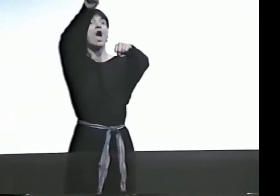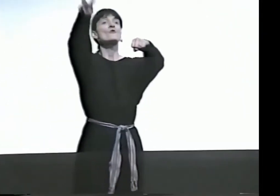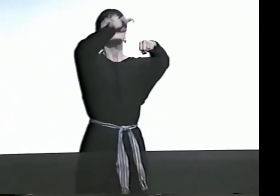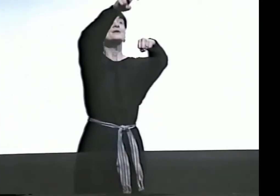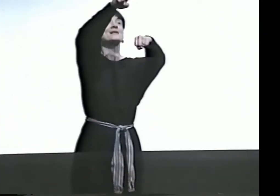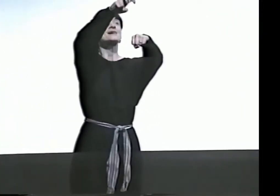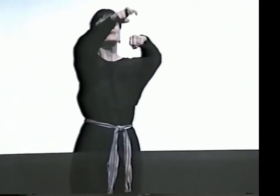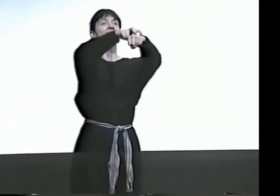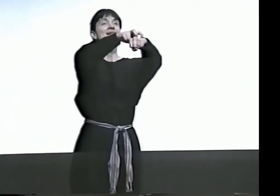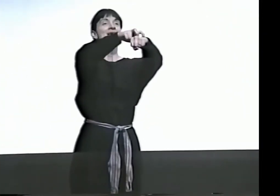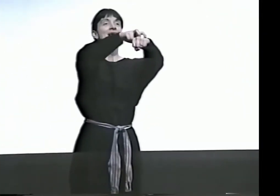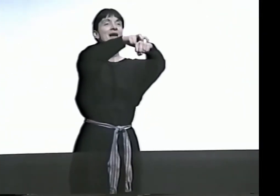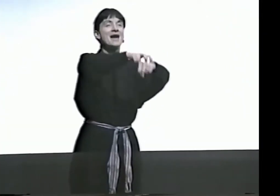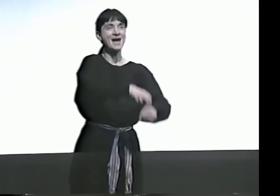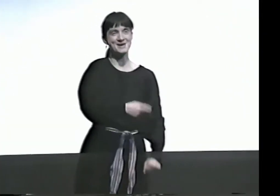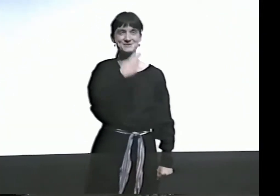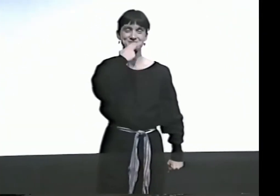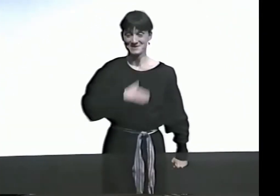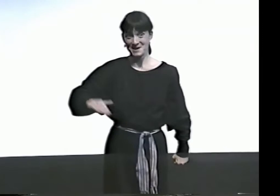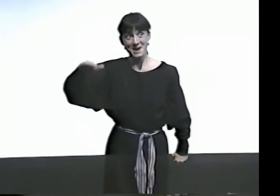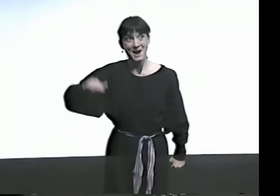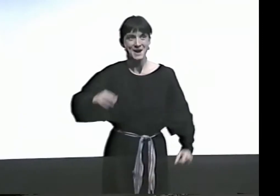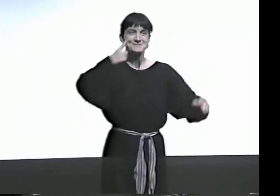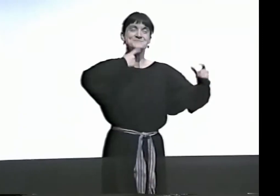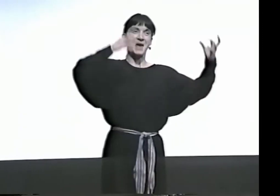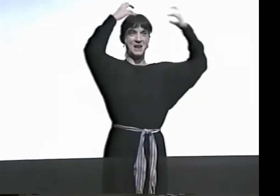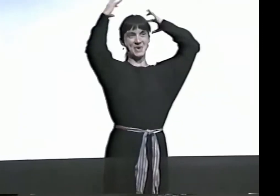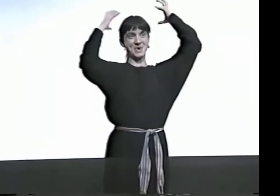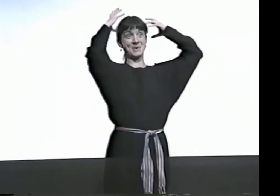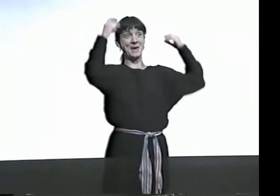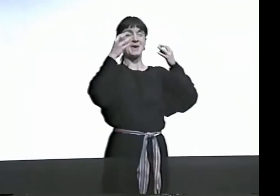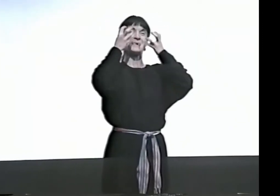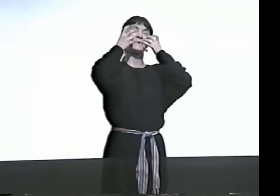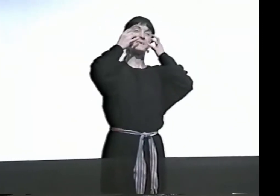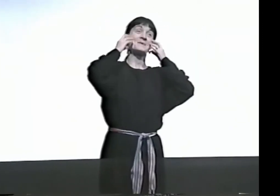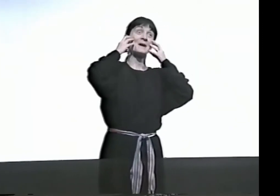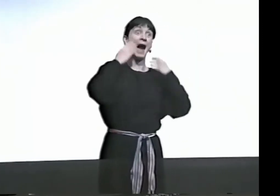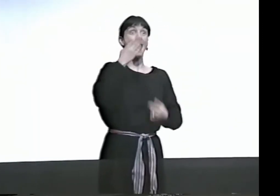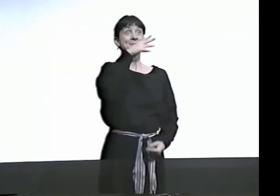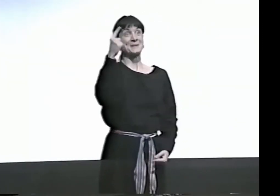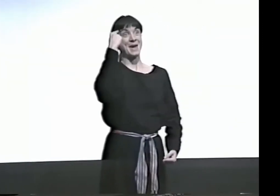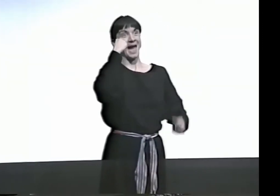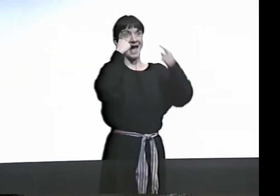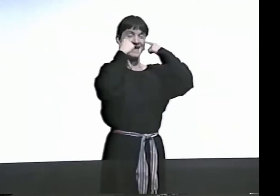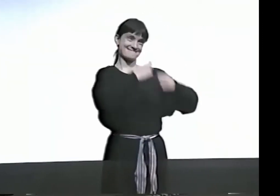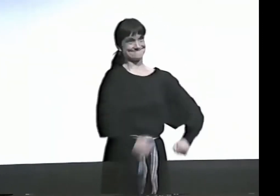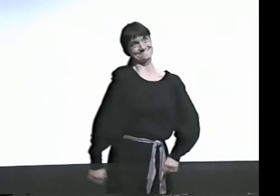IRELAND. CUTE, LITTLE BOY-- RED HAIR, FRECKLED FACE,